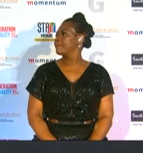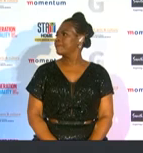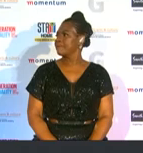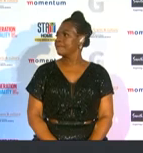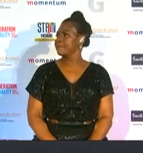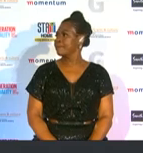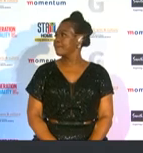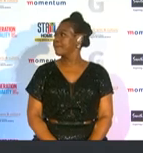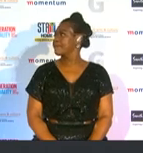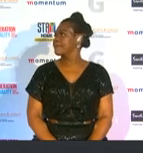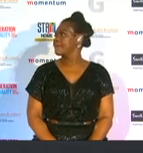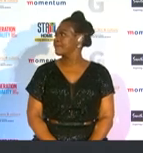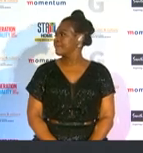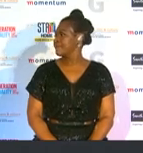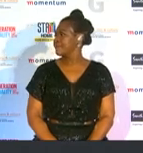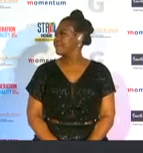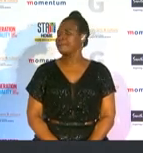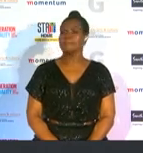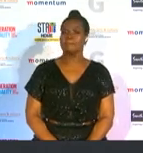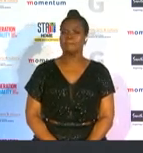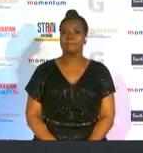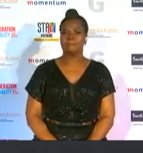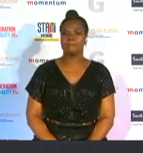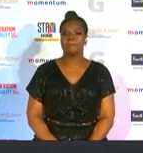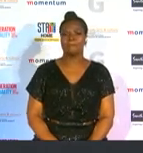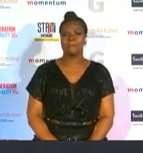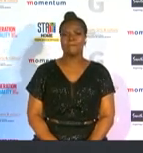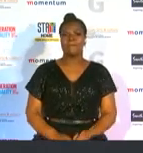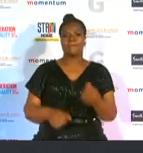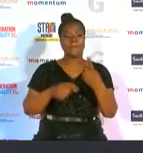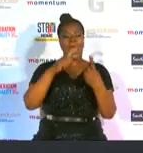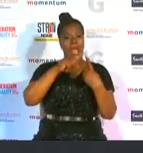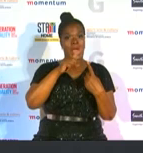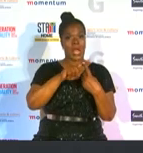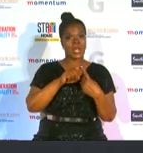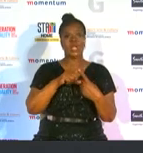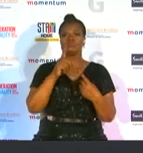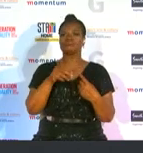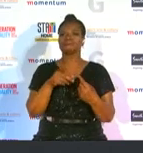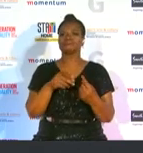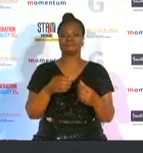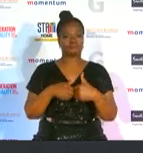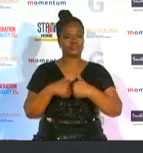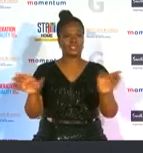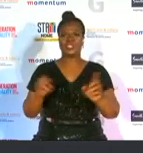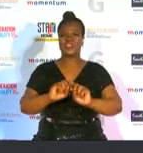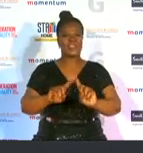an incredible pr diet director daily launched various campaigns with the netbank cup the return of the calling black label